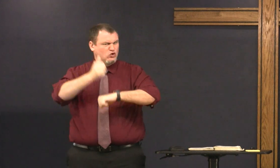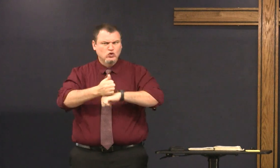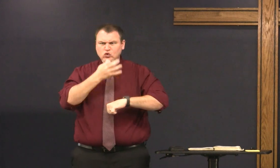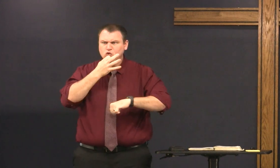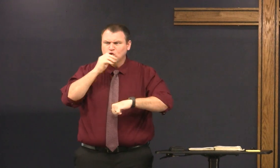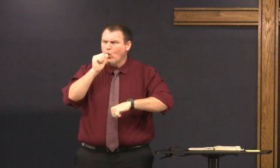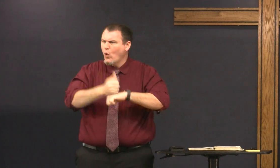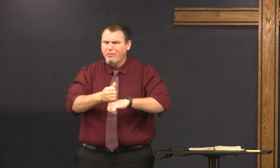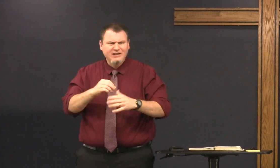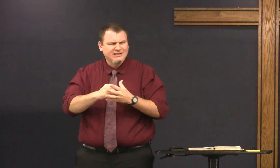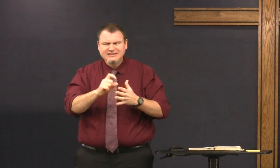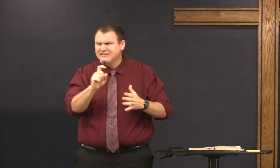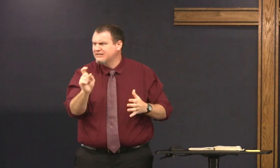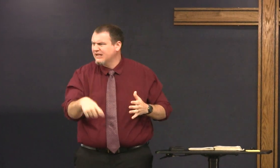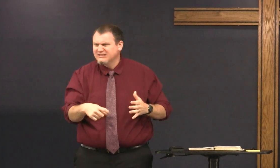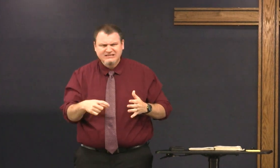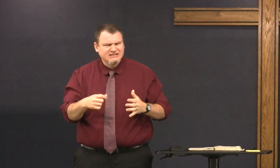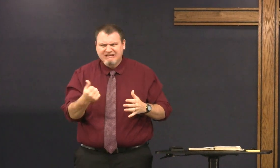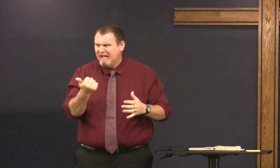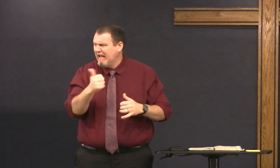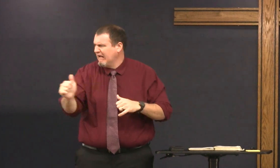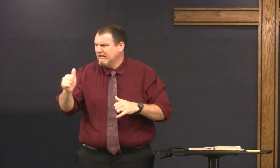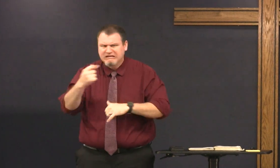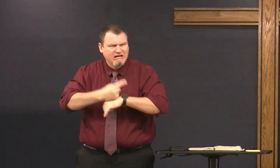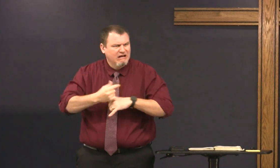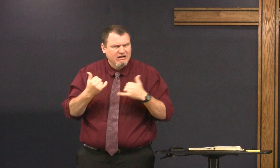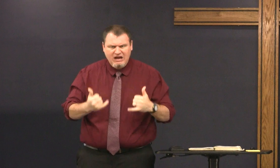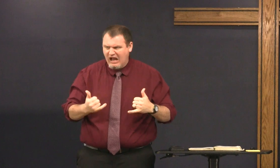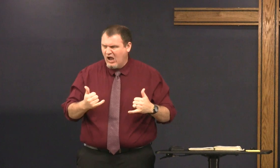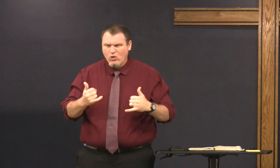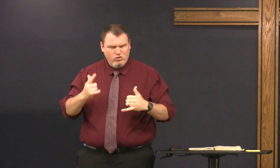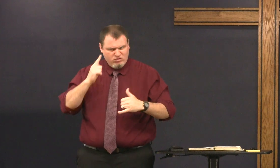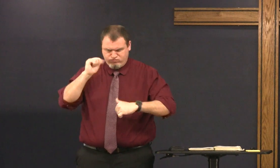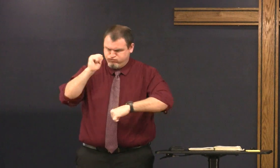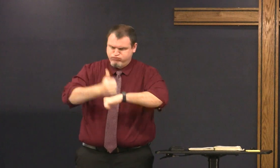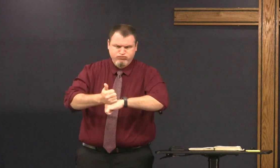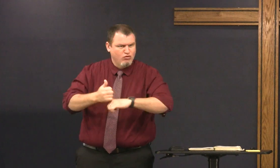recently I don't know where it's supposed to be built pretty soon in in Texas or someplace